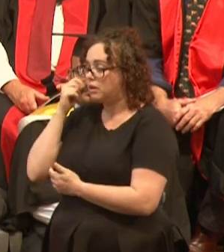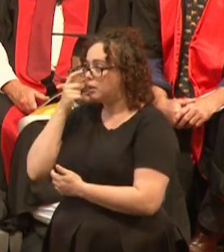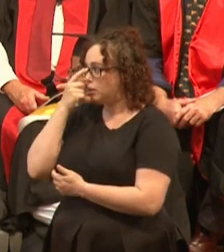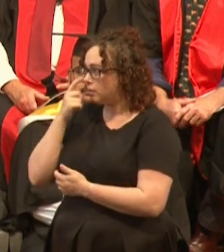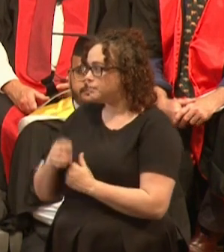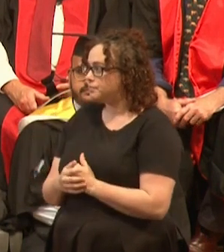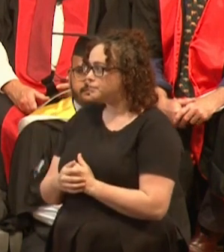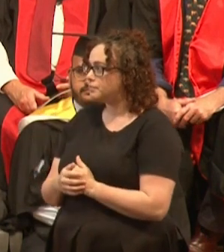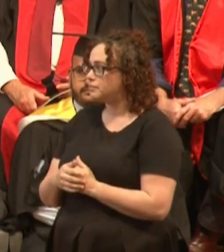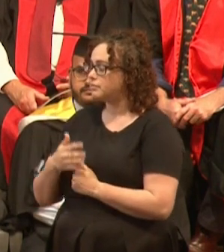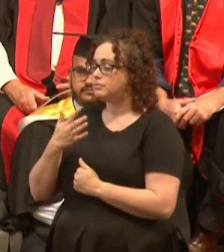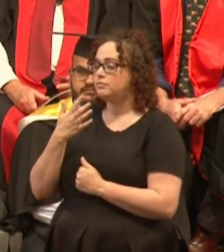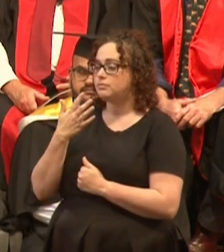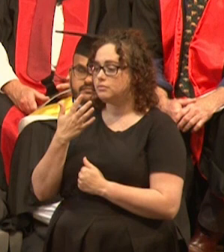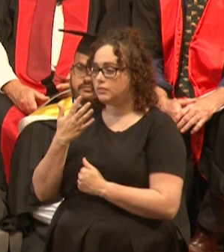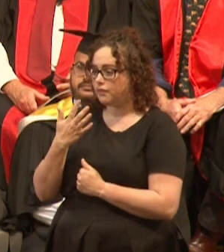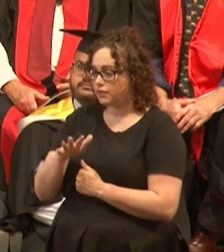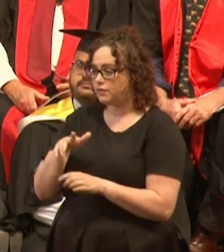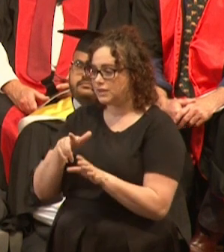A mere 50 years later and your life will be forgotten.